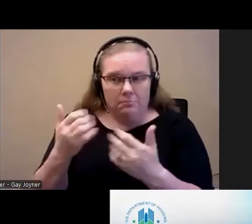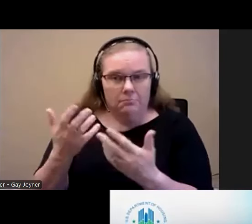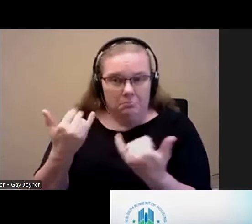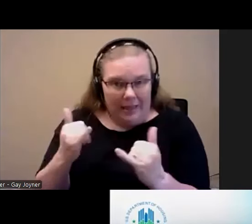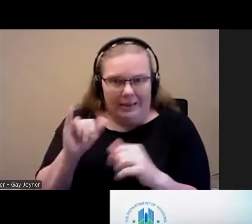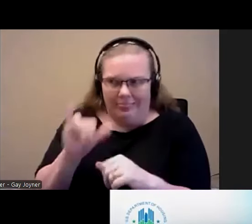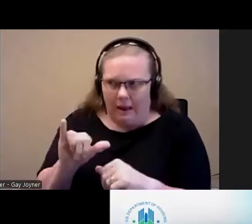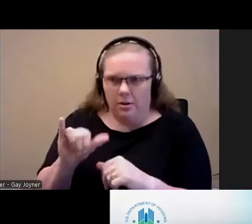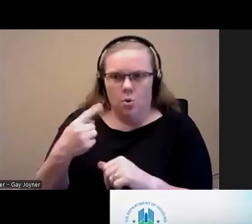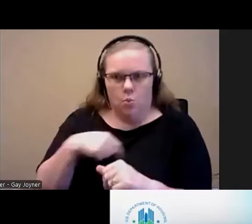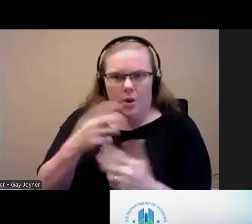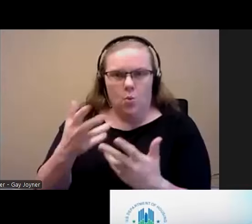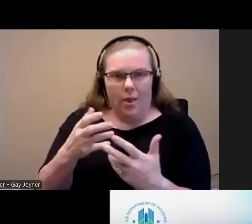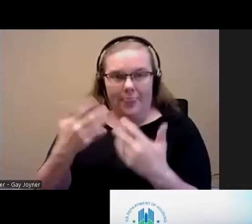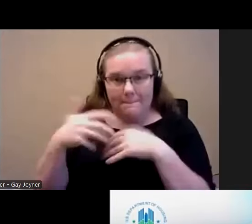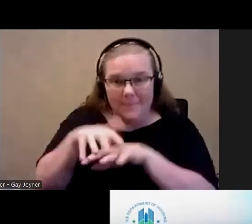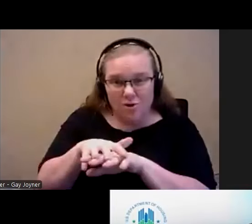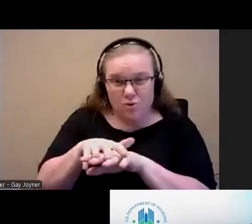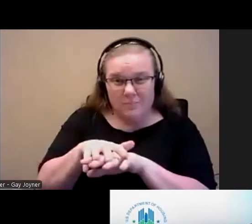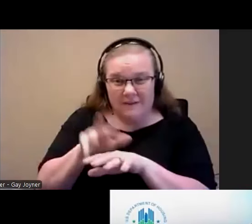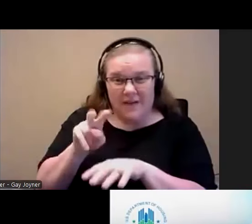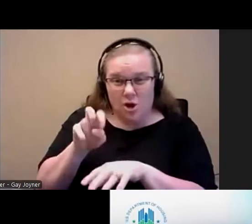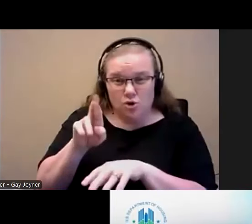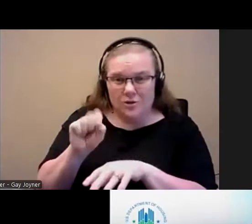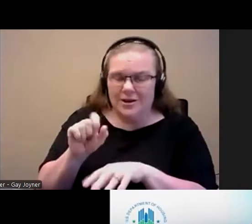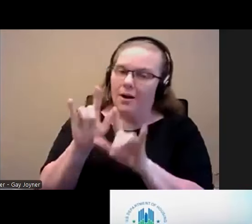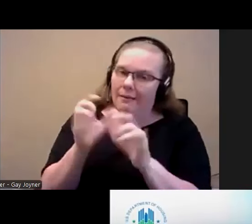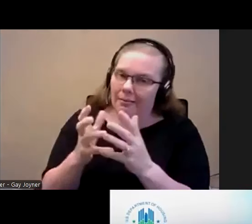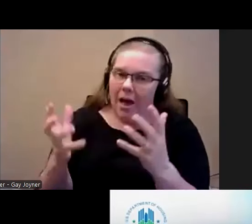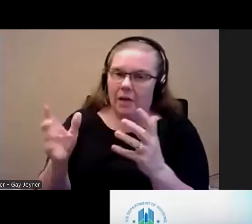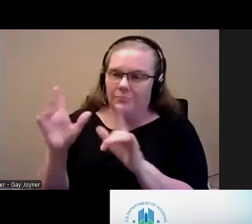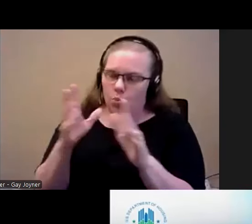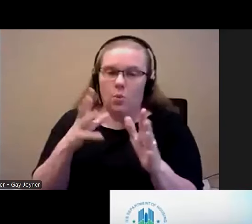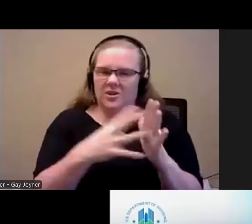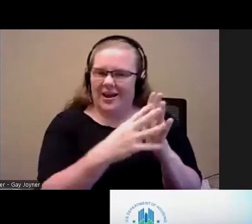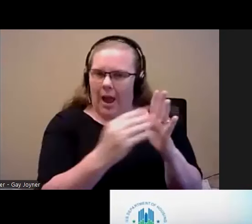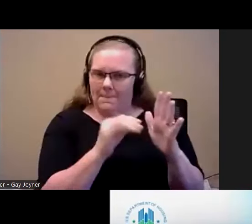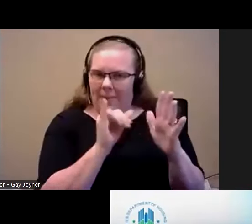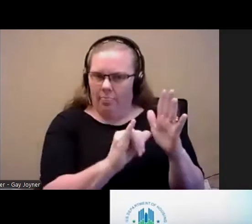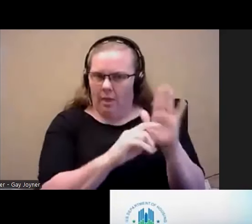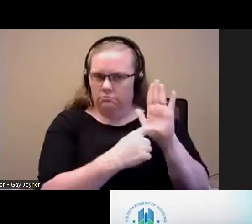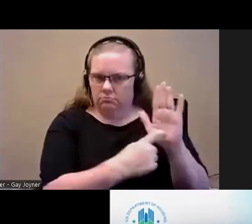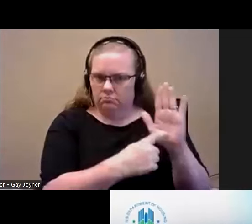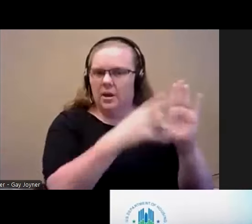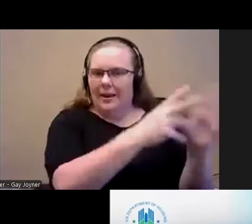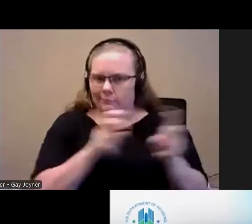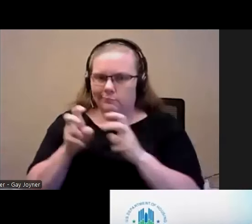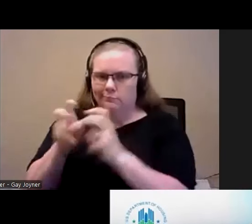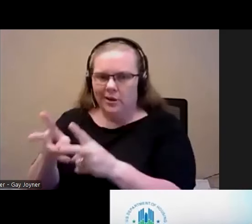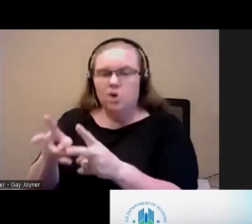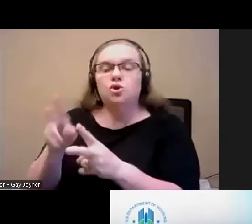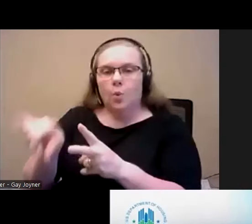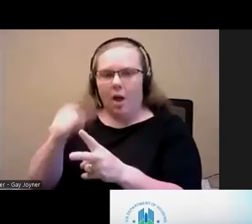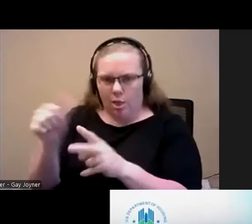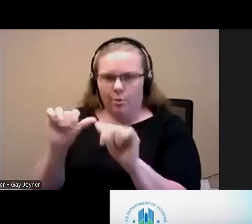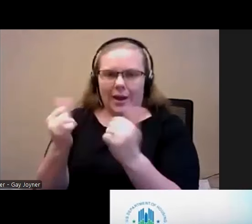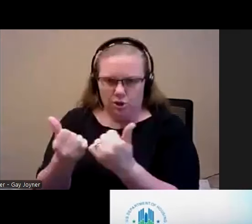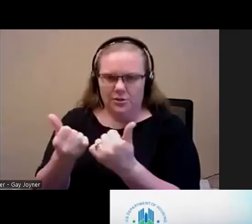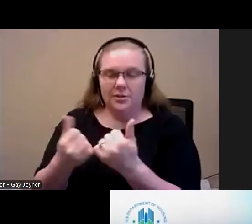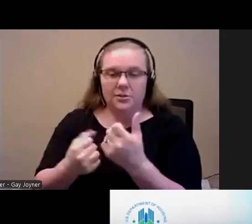mainstream factors a lot more like VASH in terms of partnerships and access to ongoing services.